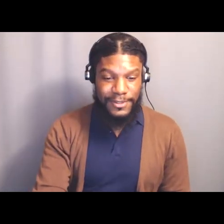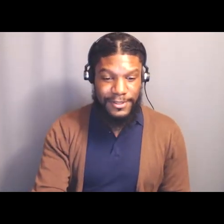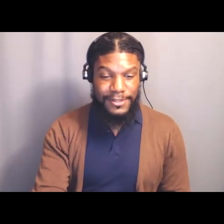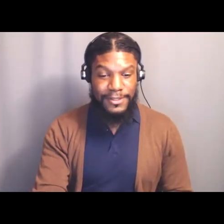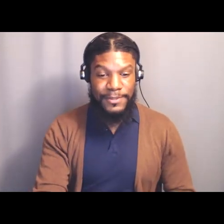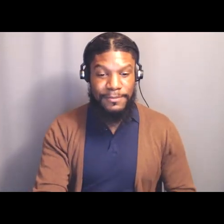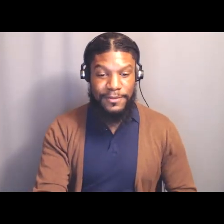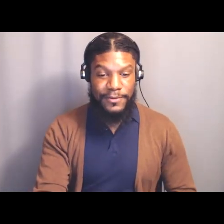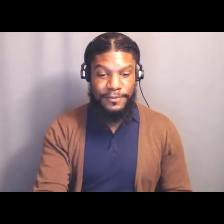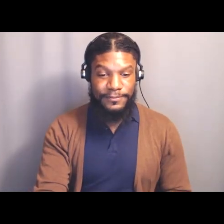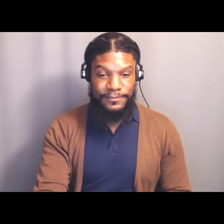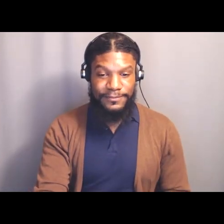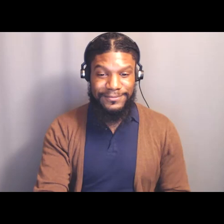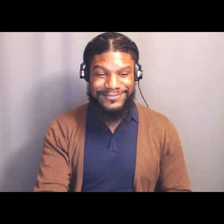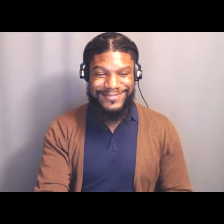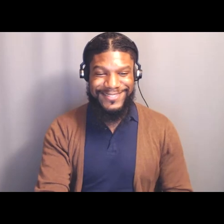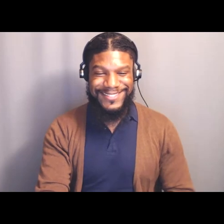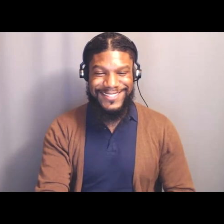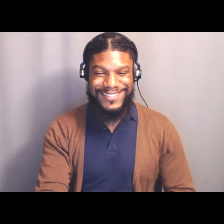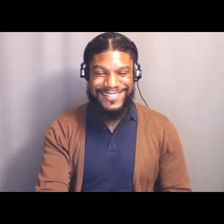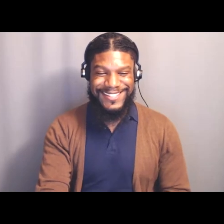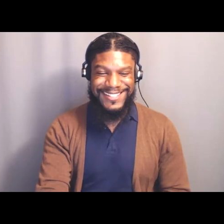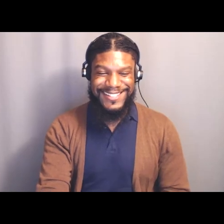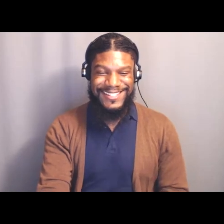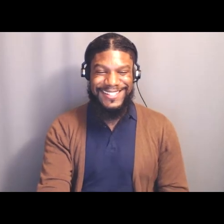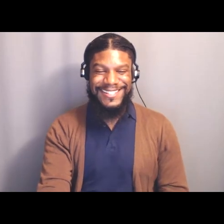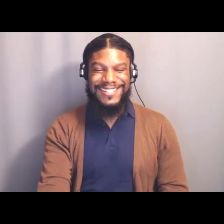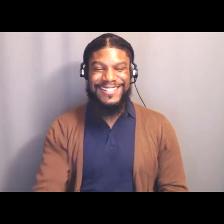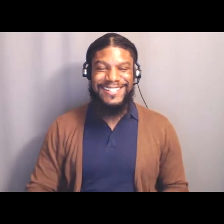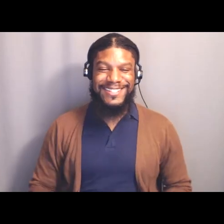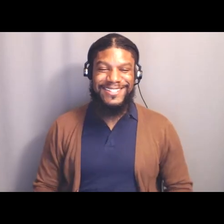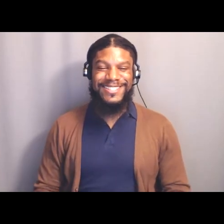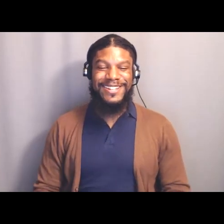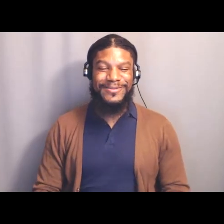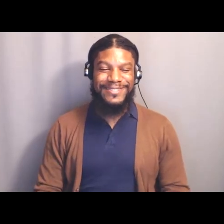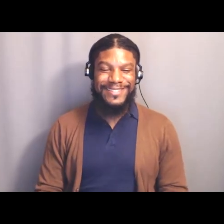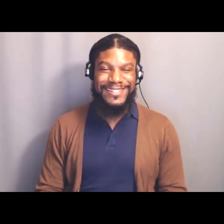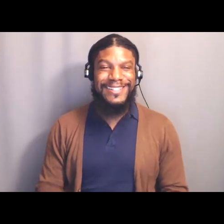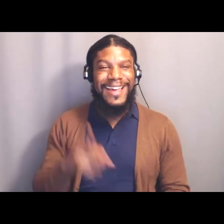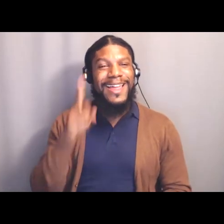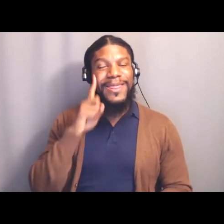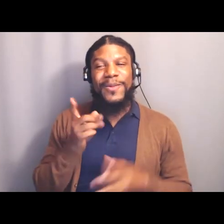All right, so I just thought it was really important to lift this up because as we struggle for Black Power,